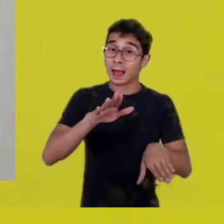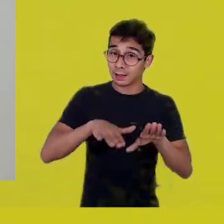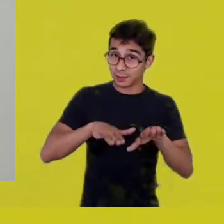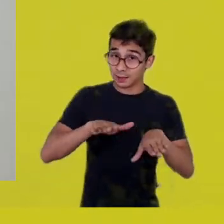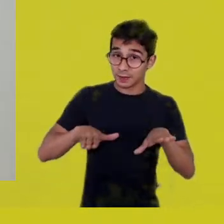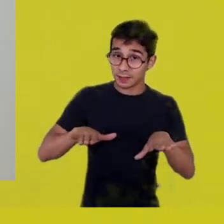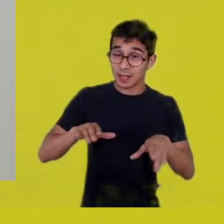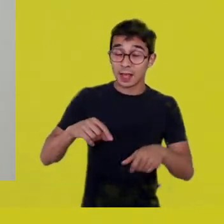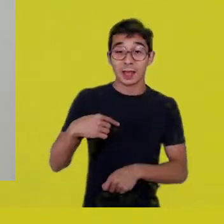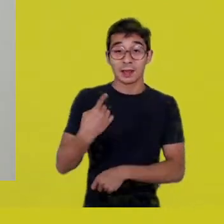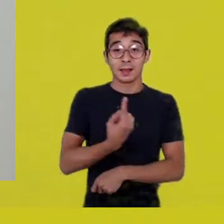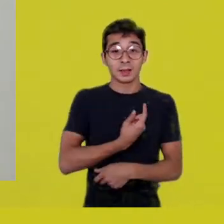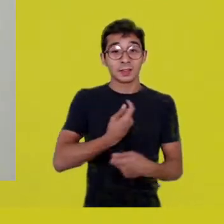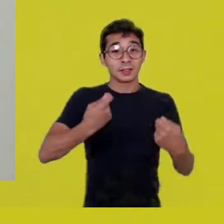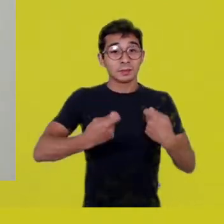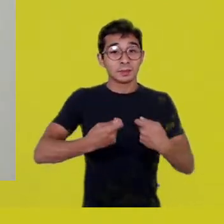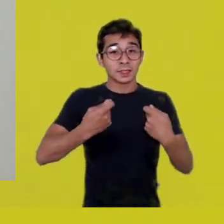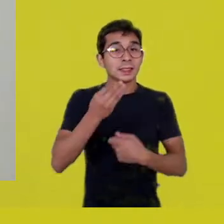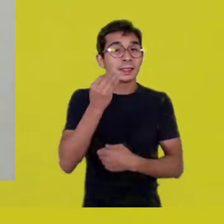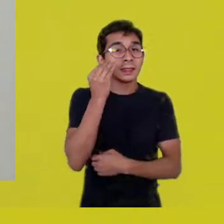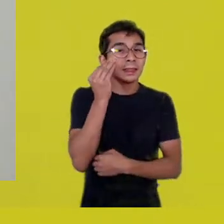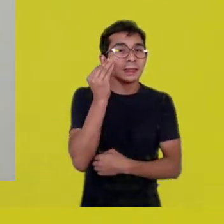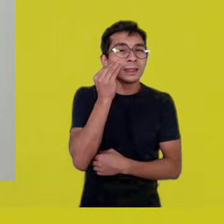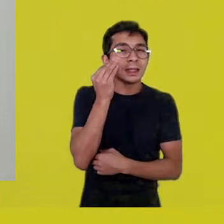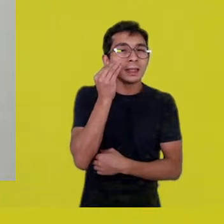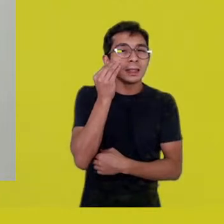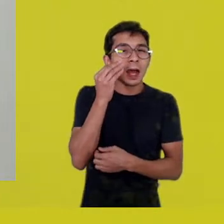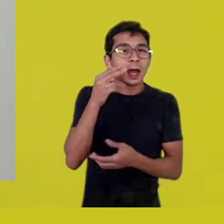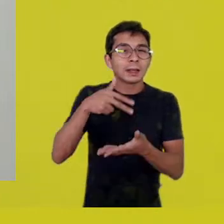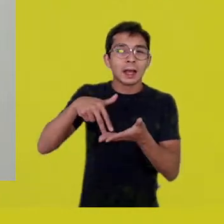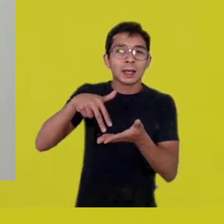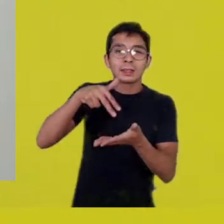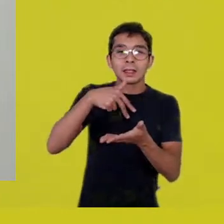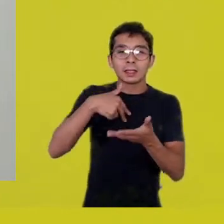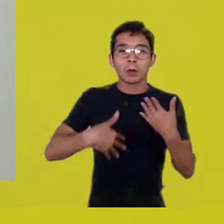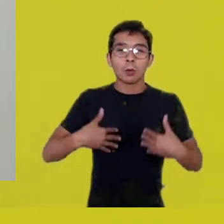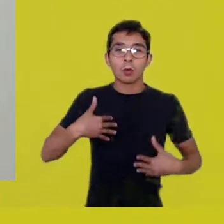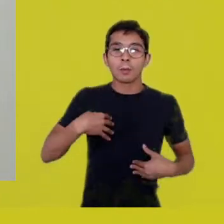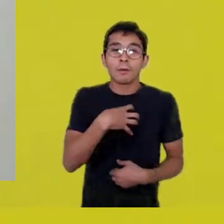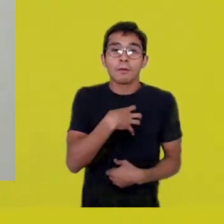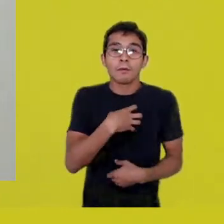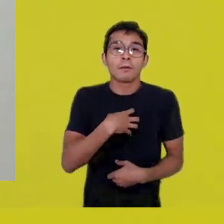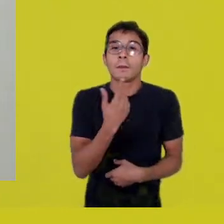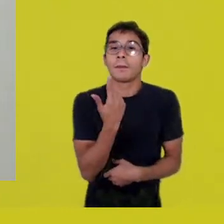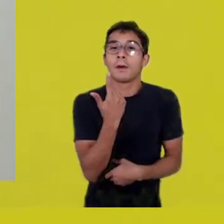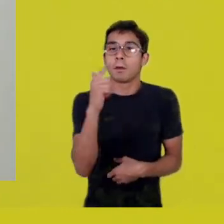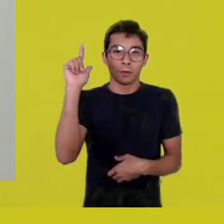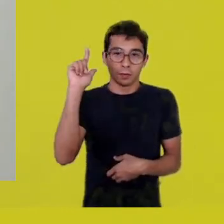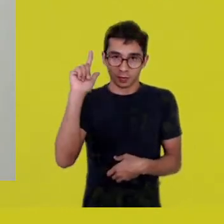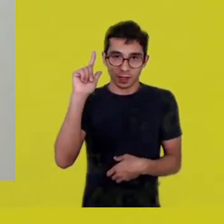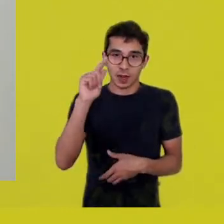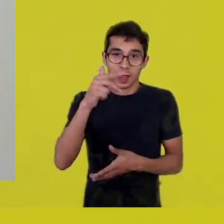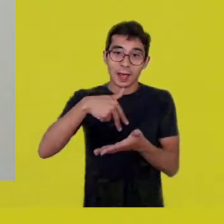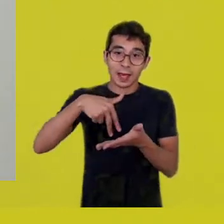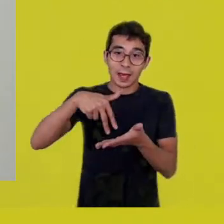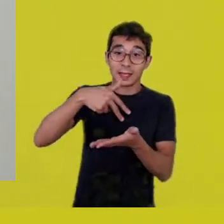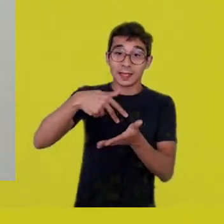this other choreography, which is the movement our spirit can perform